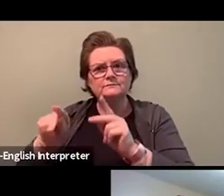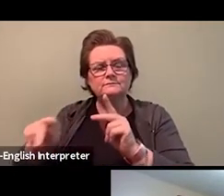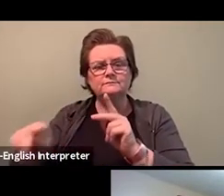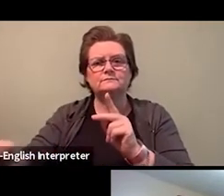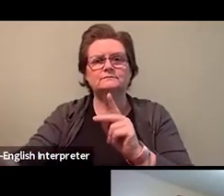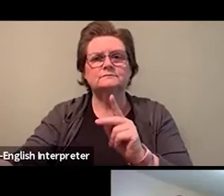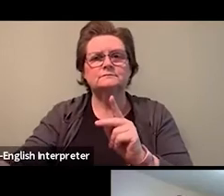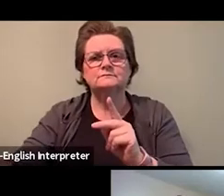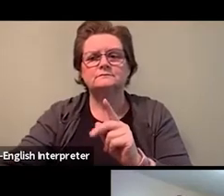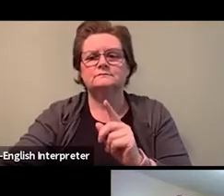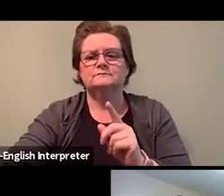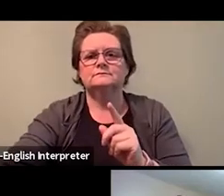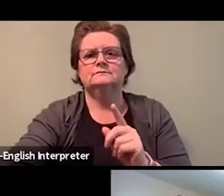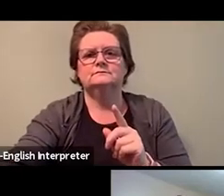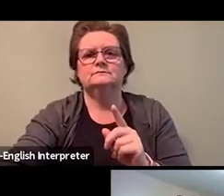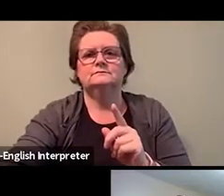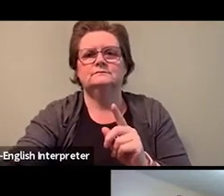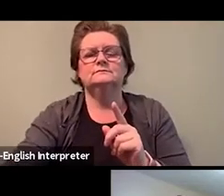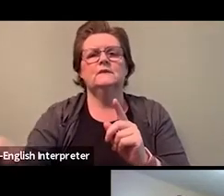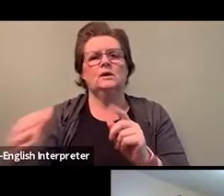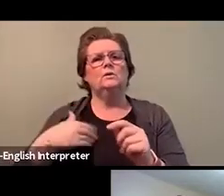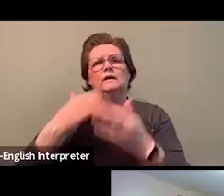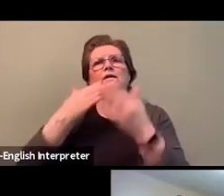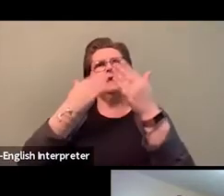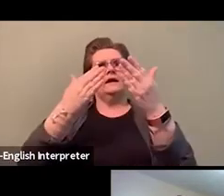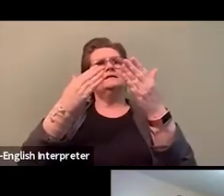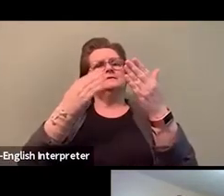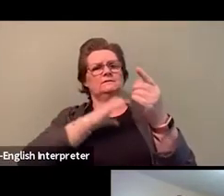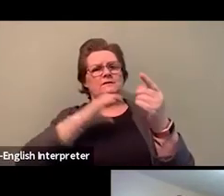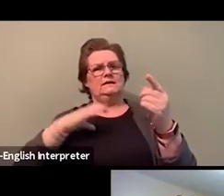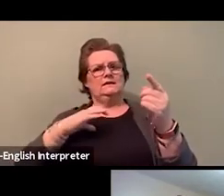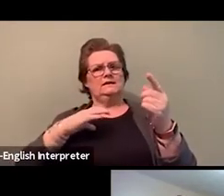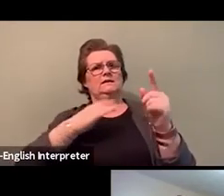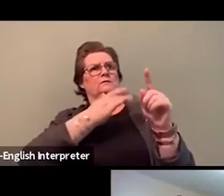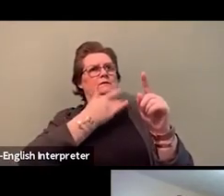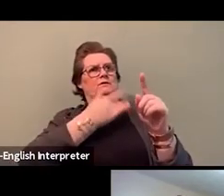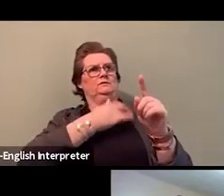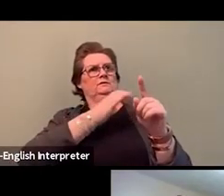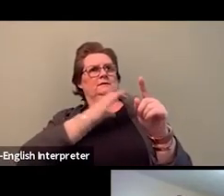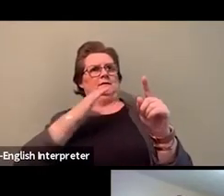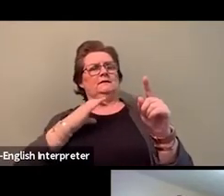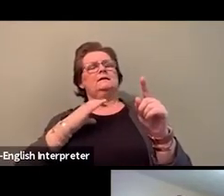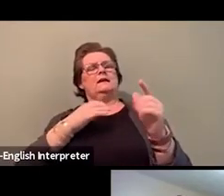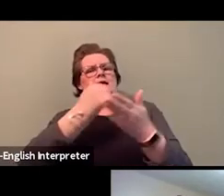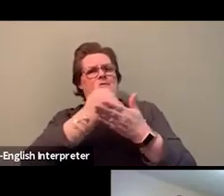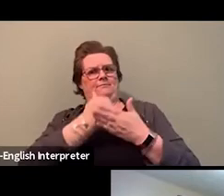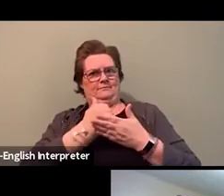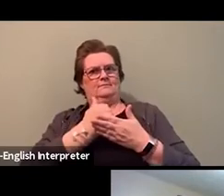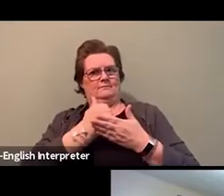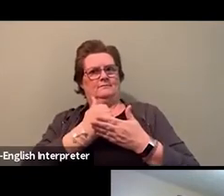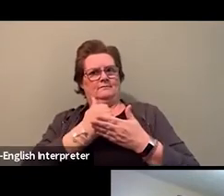thanks to the AROAP Committee at the provincial level. And in answering this question, I'm thinking about CUPE,